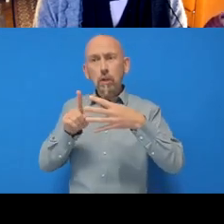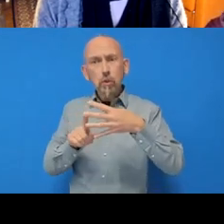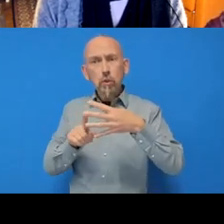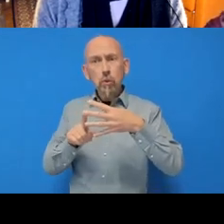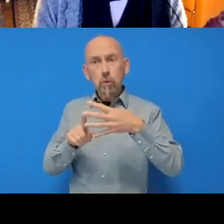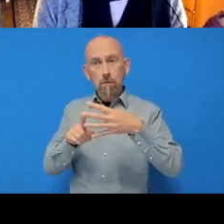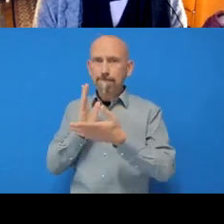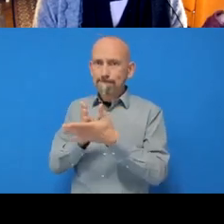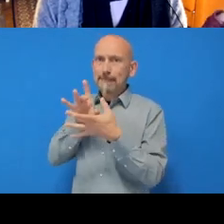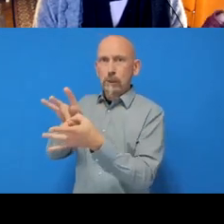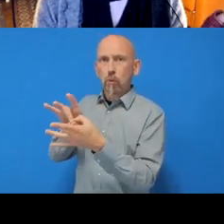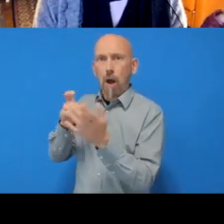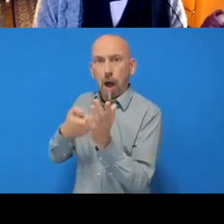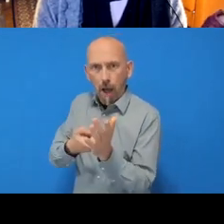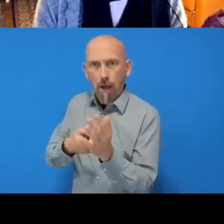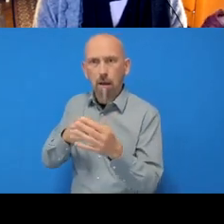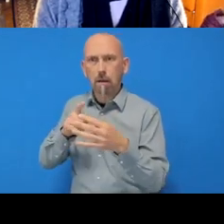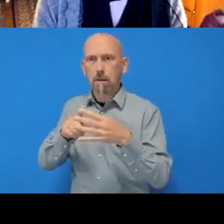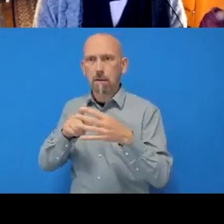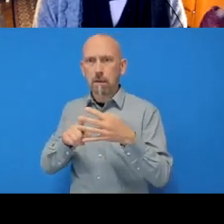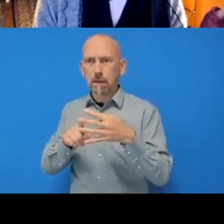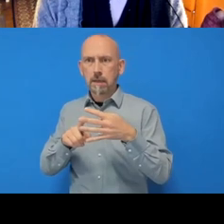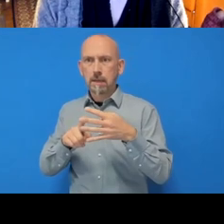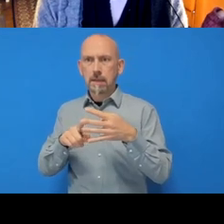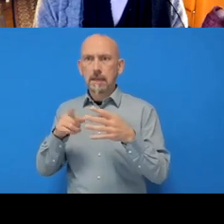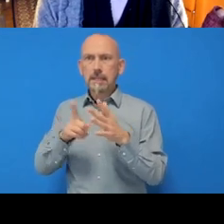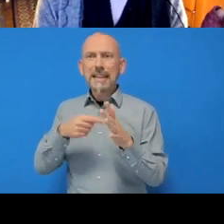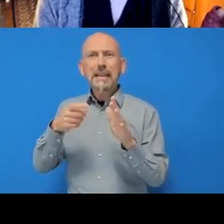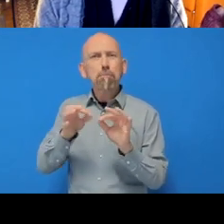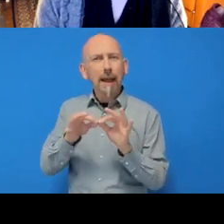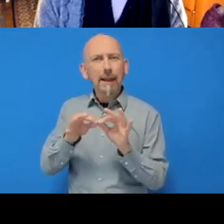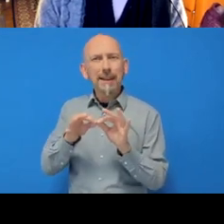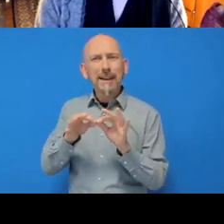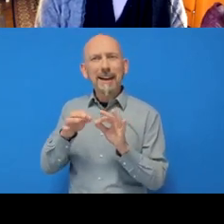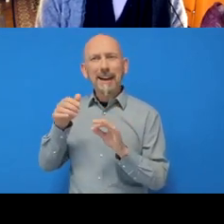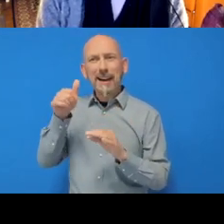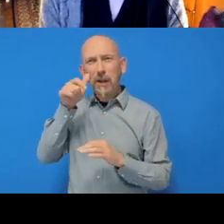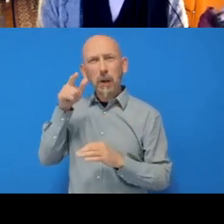Hadley Wickham and Jenny Bryan. Jenny Bryan I know does not like GitHub Desktop